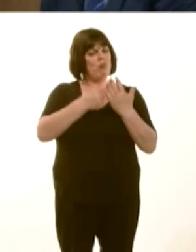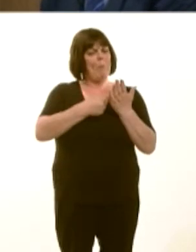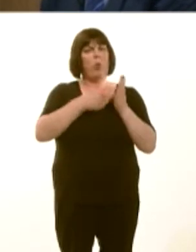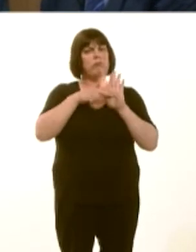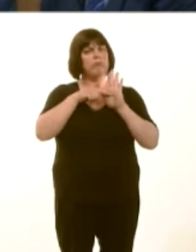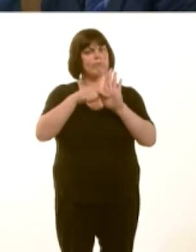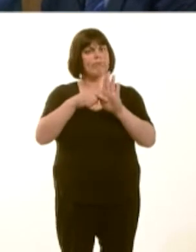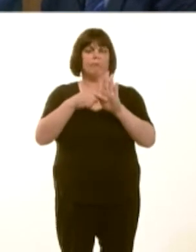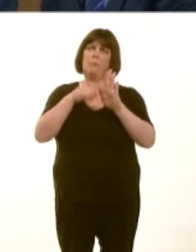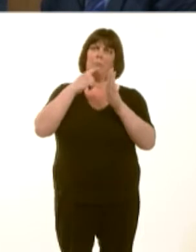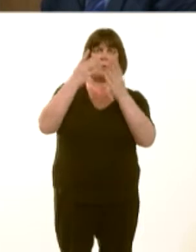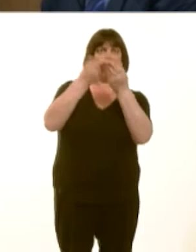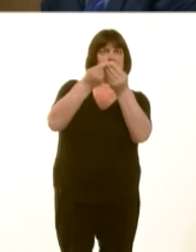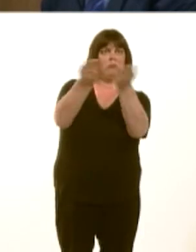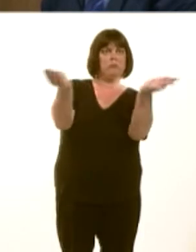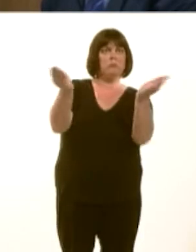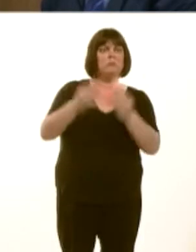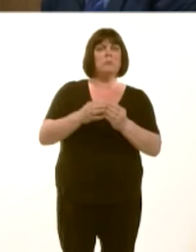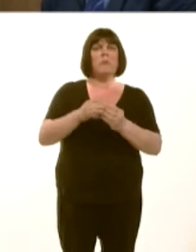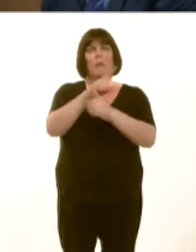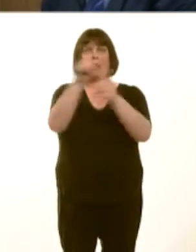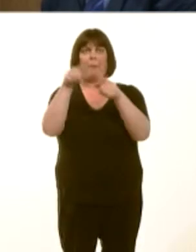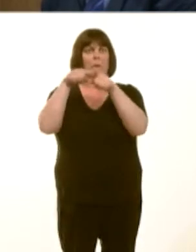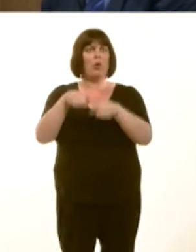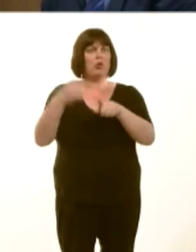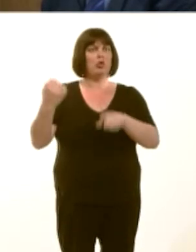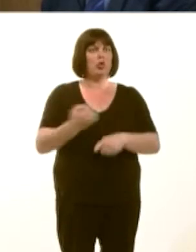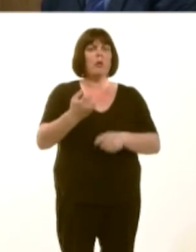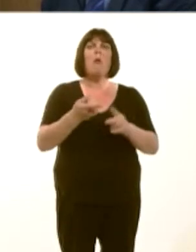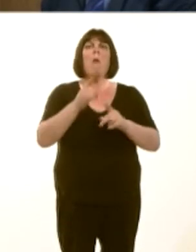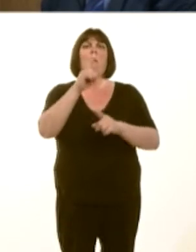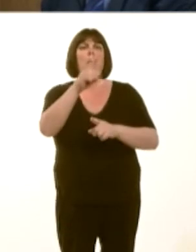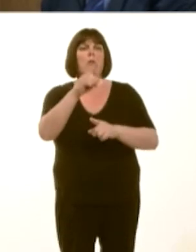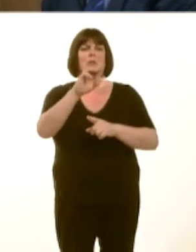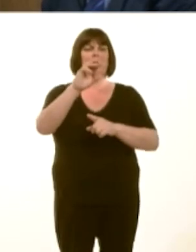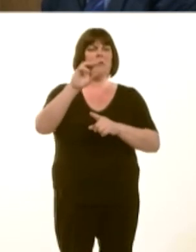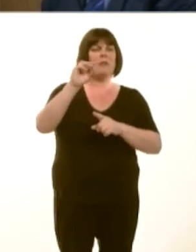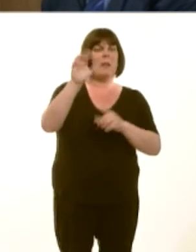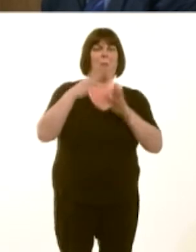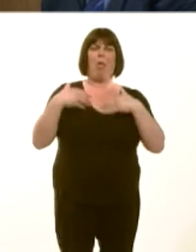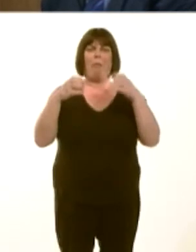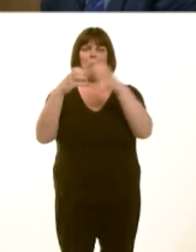I can say that, where a response cannot be issued within 30 working days, NHS organisations